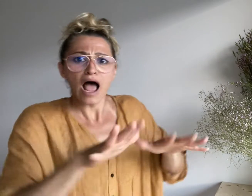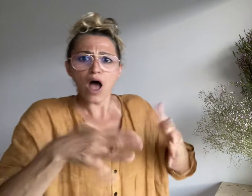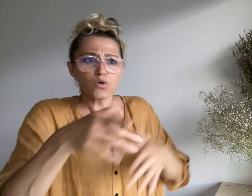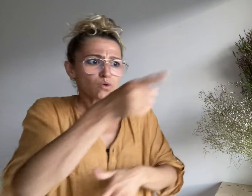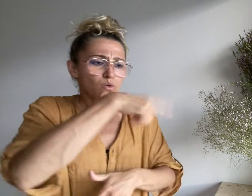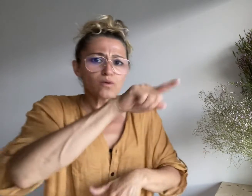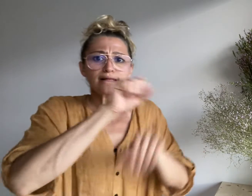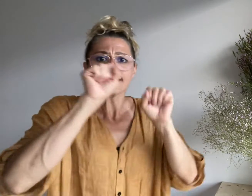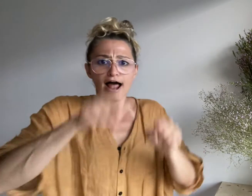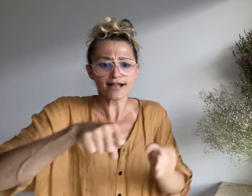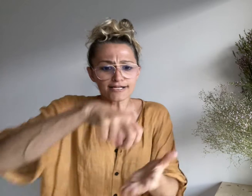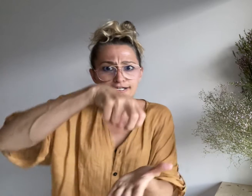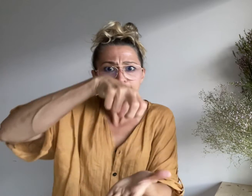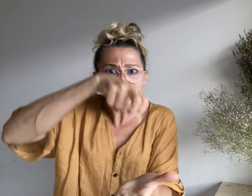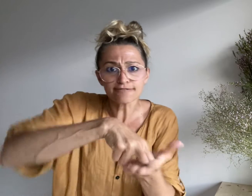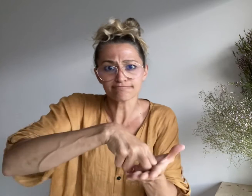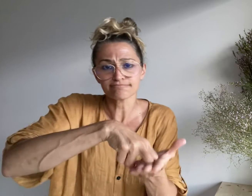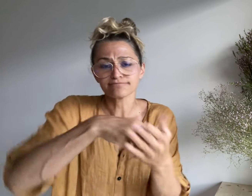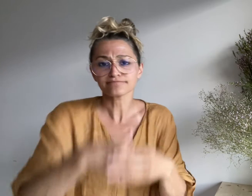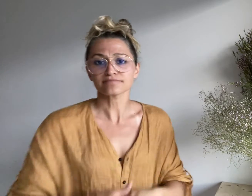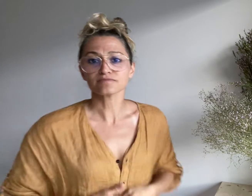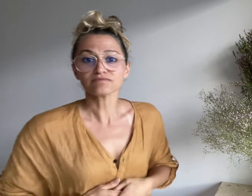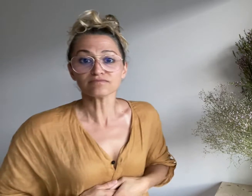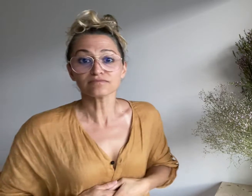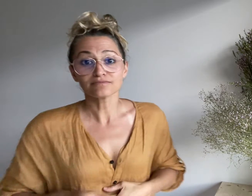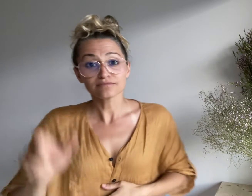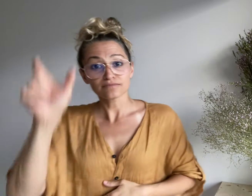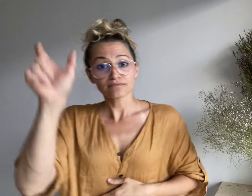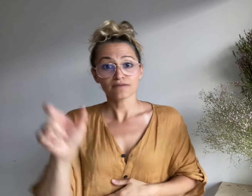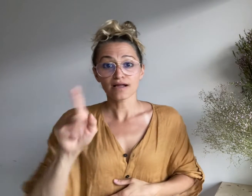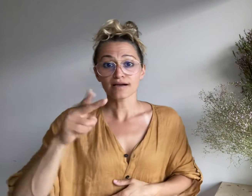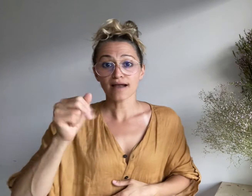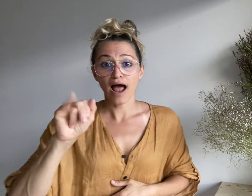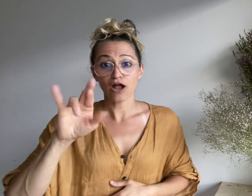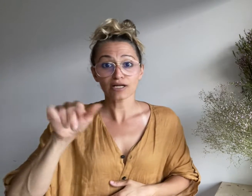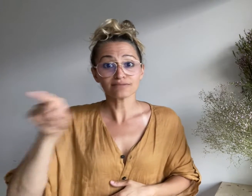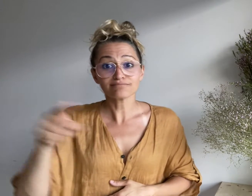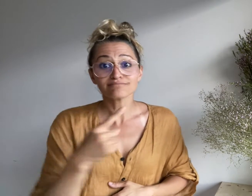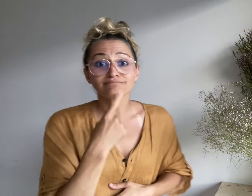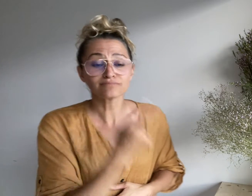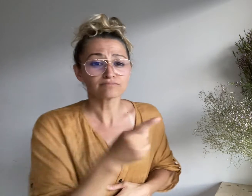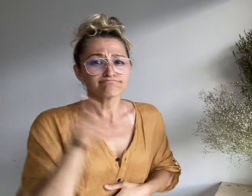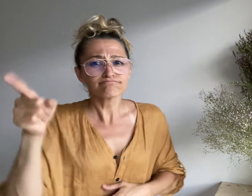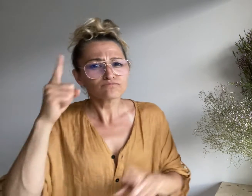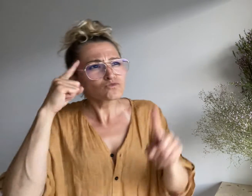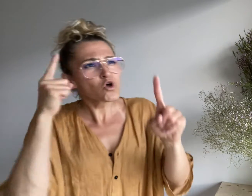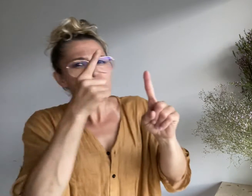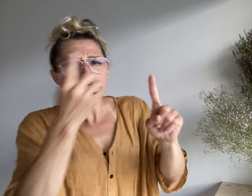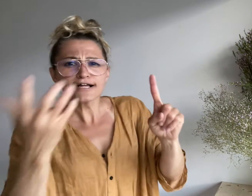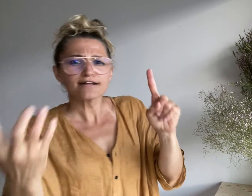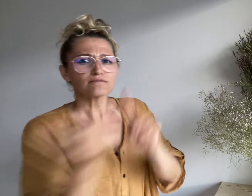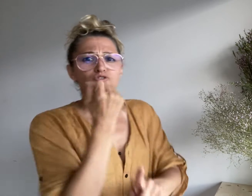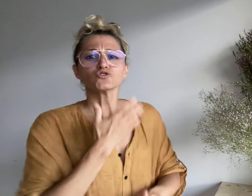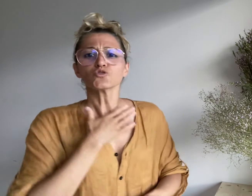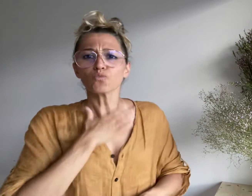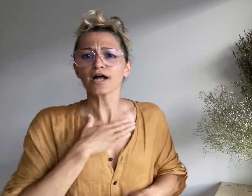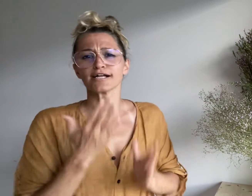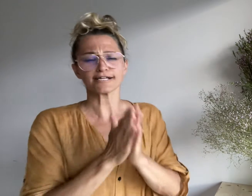how to register for them. Khairy said his goal is